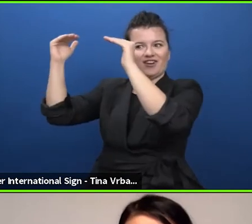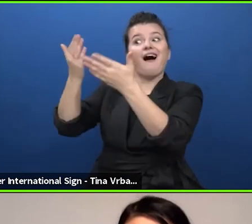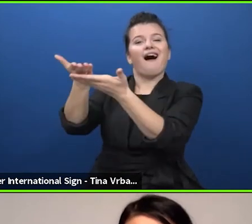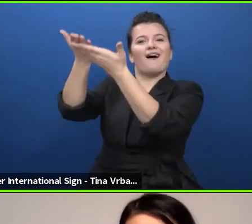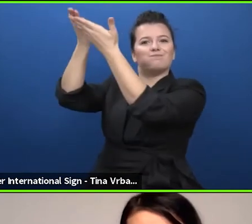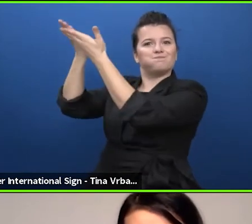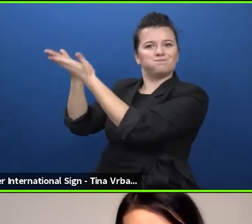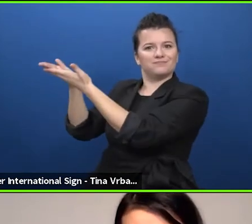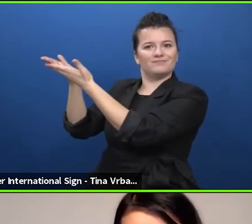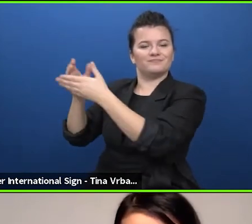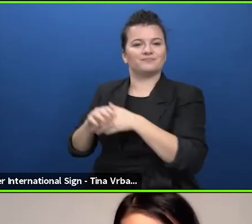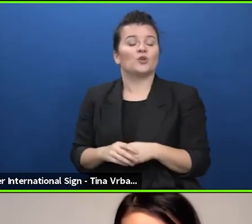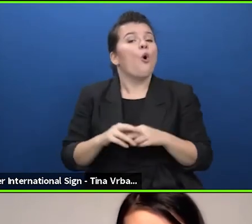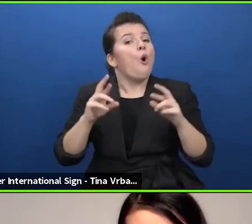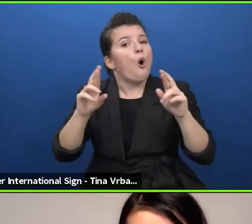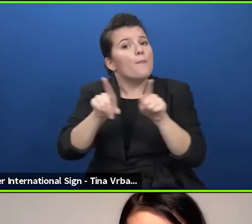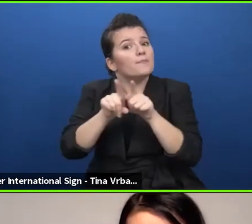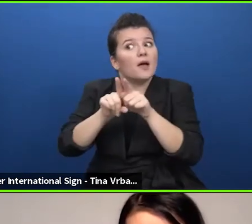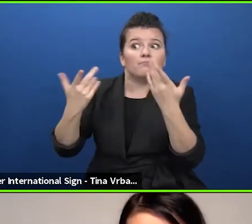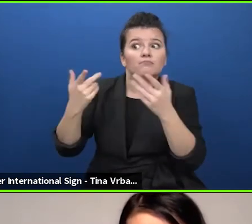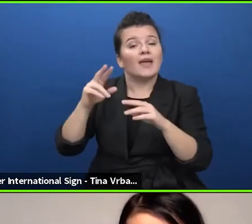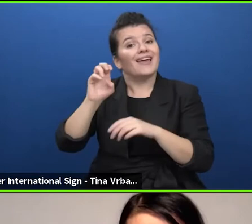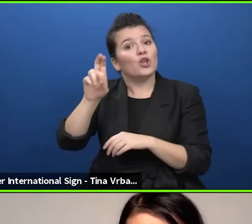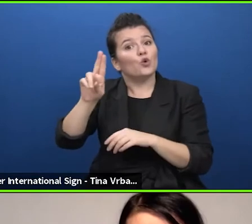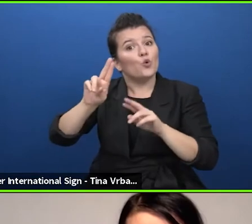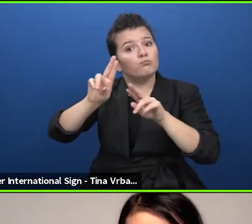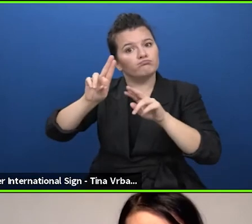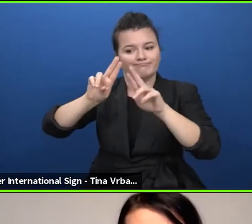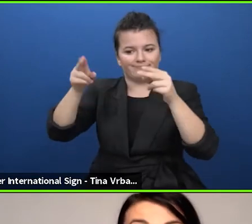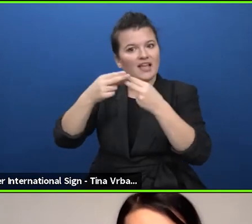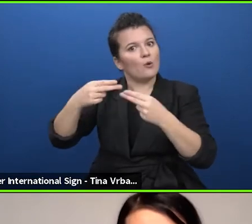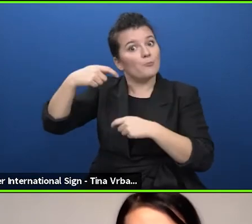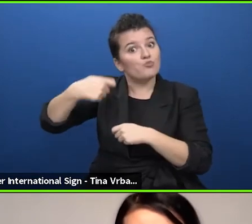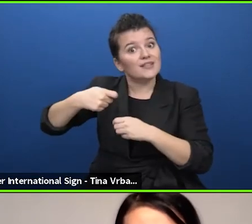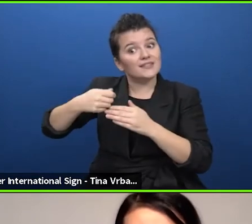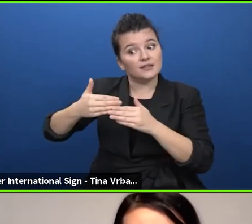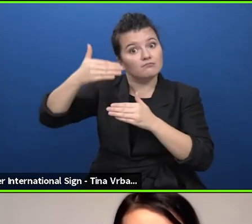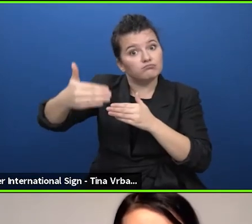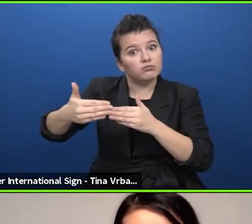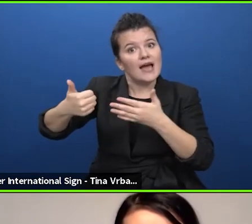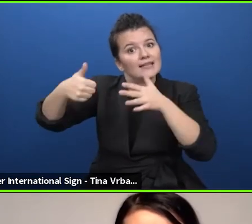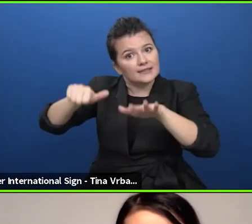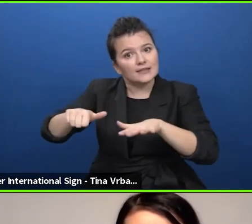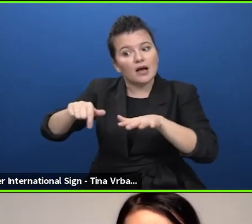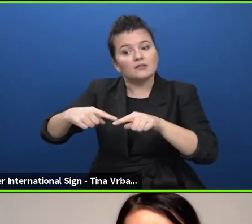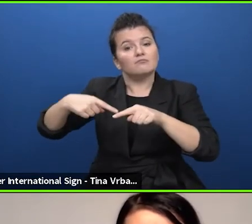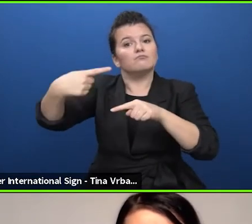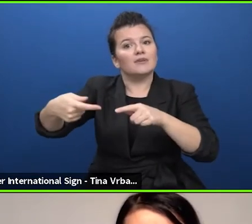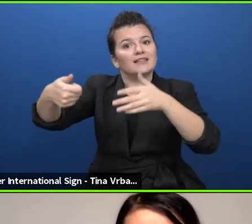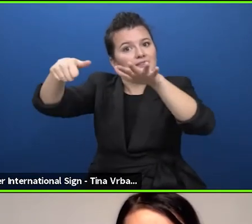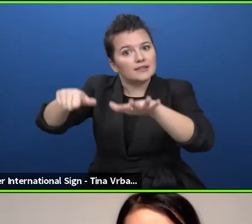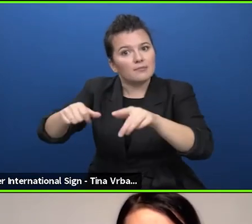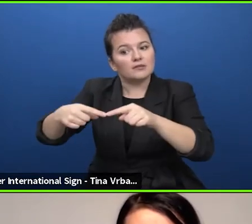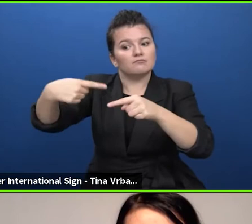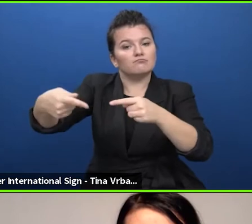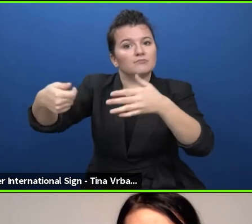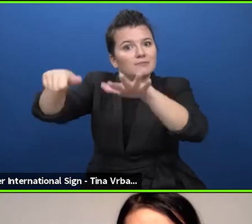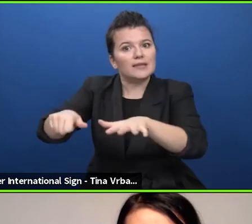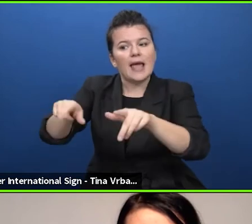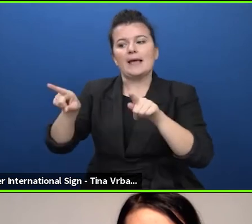EU presidencies will also take this adventurous route with us and eventually as you know as next